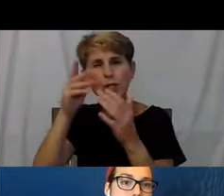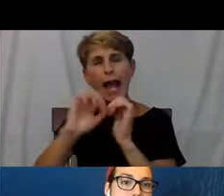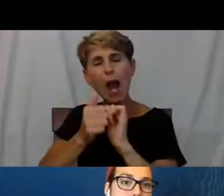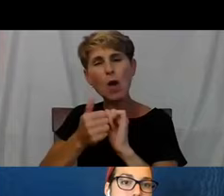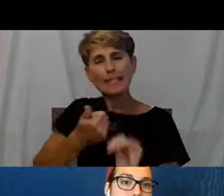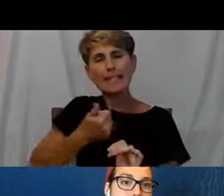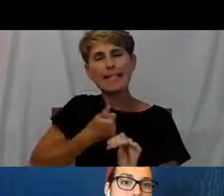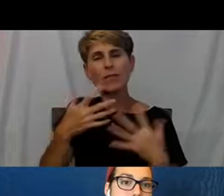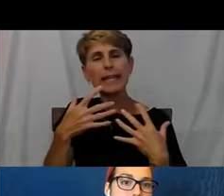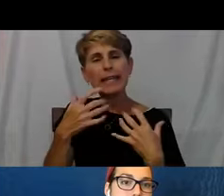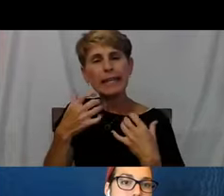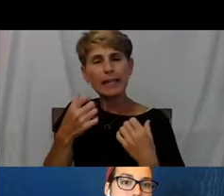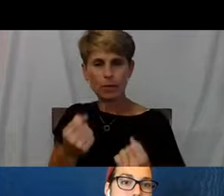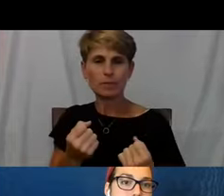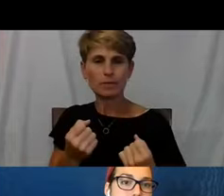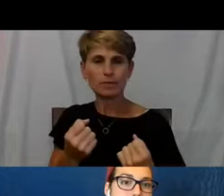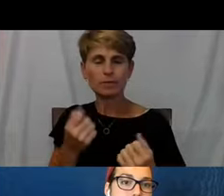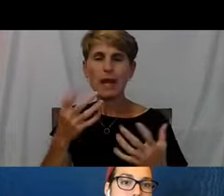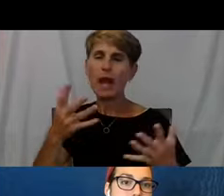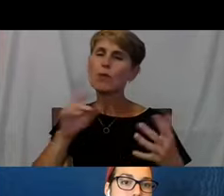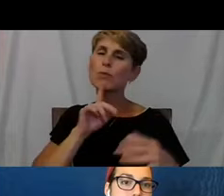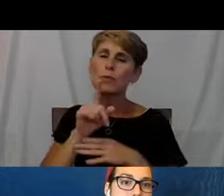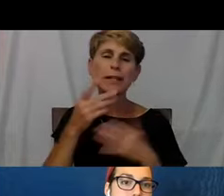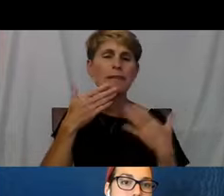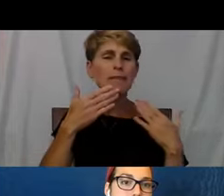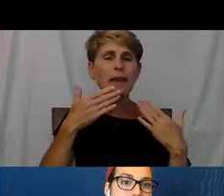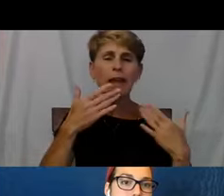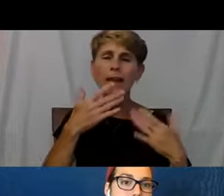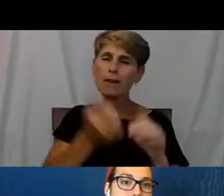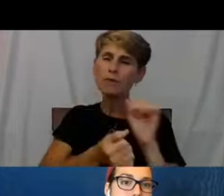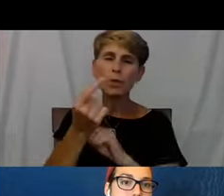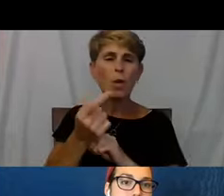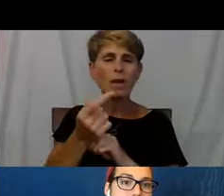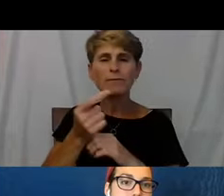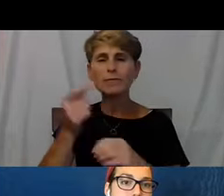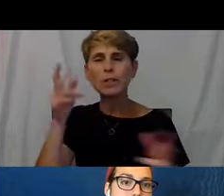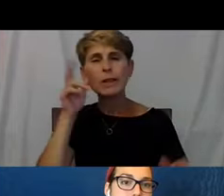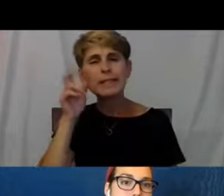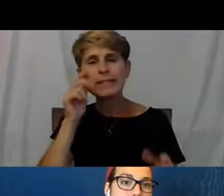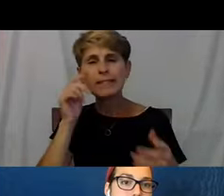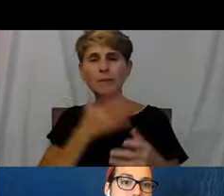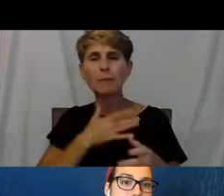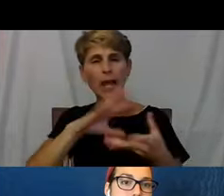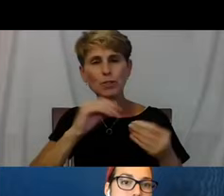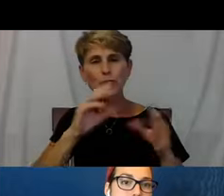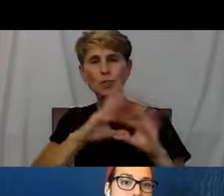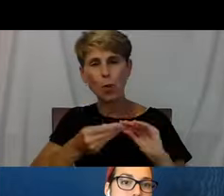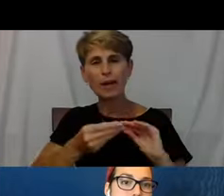So I really thank you all for listening to my story, and I'll hand it over to whatever we do next.